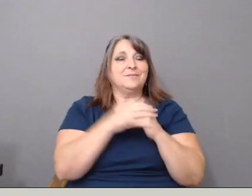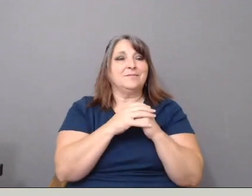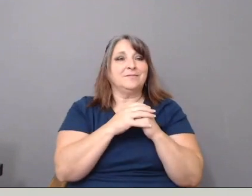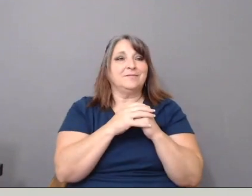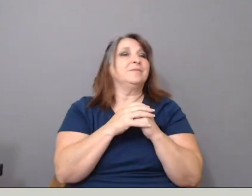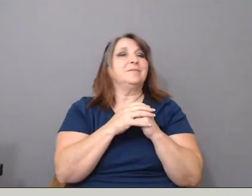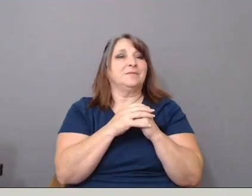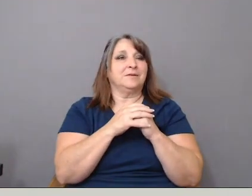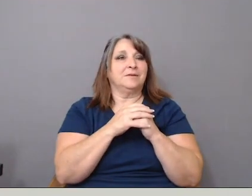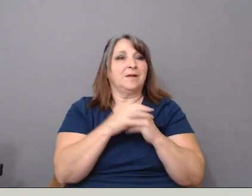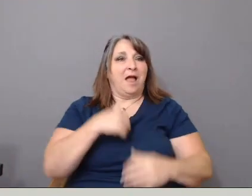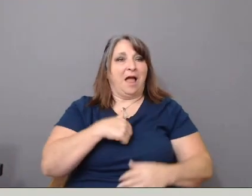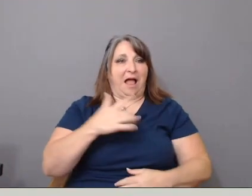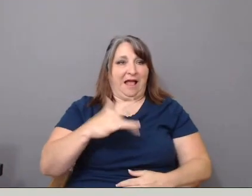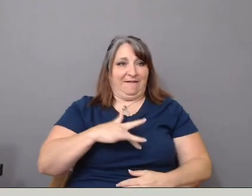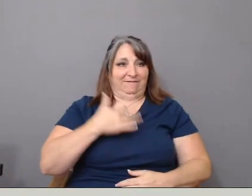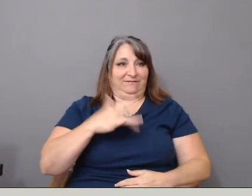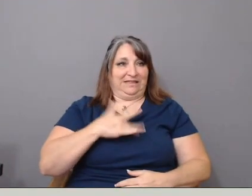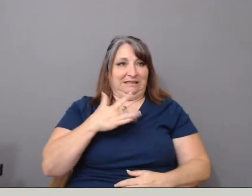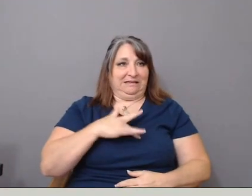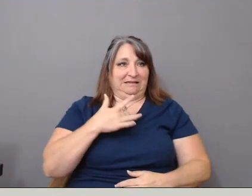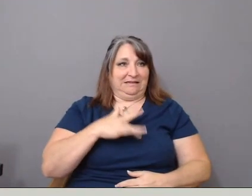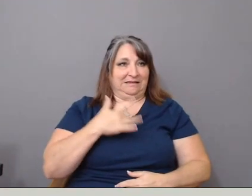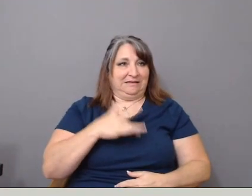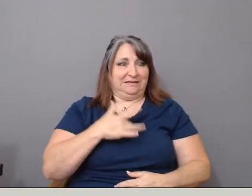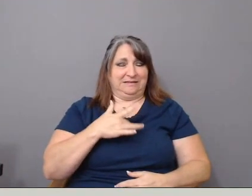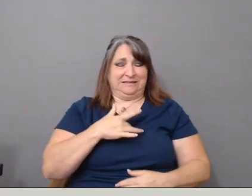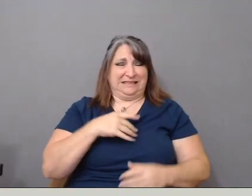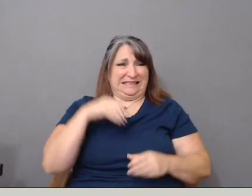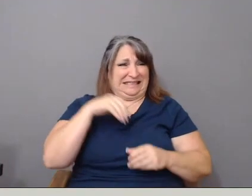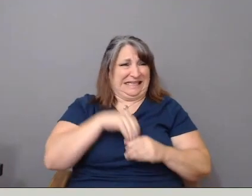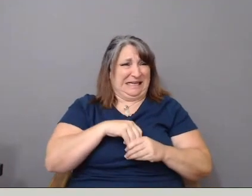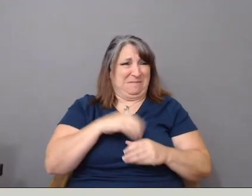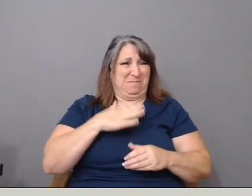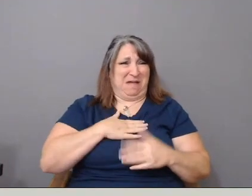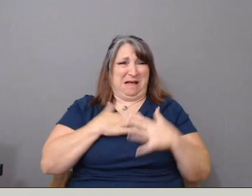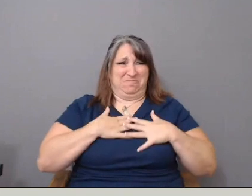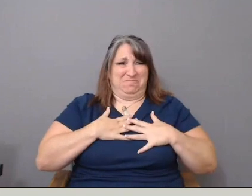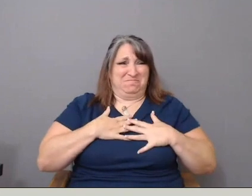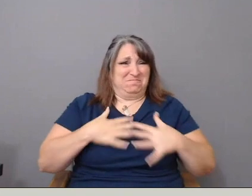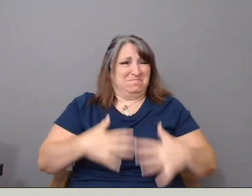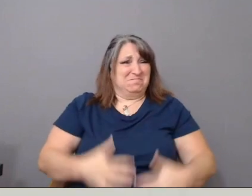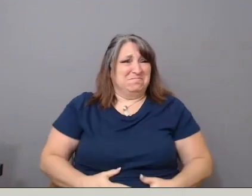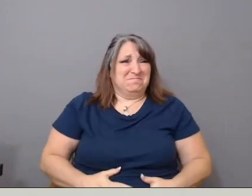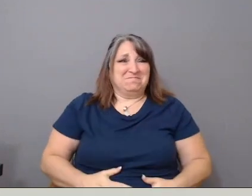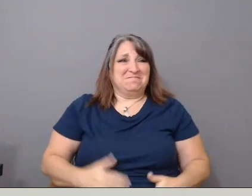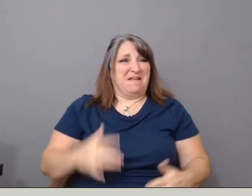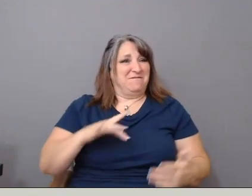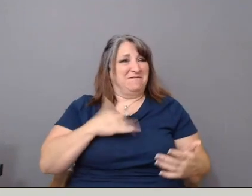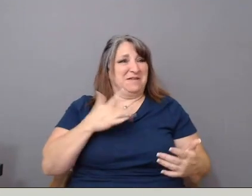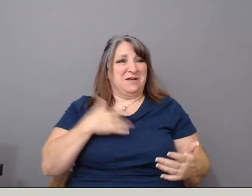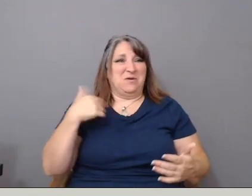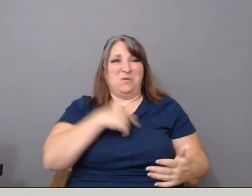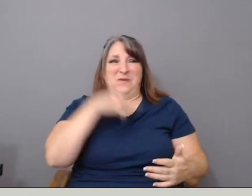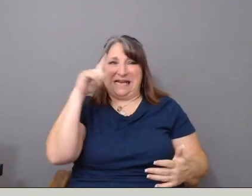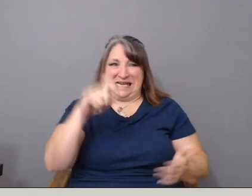I feel deep in my bones that we need to author our narratives.